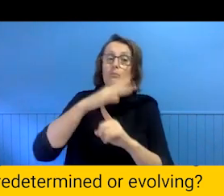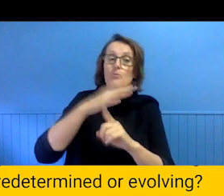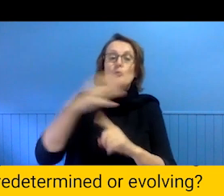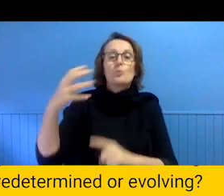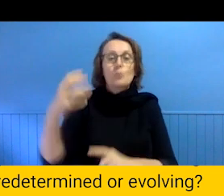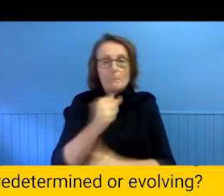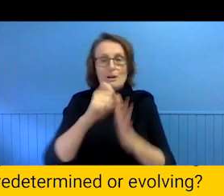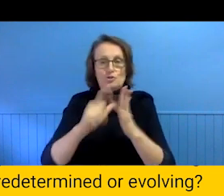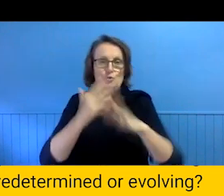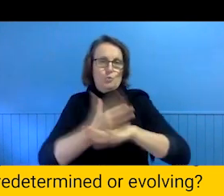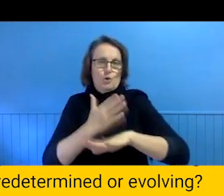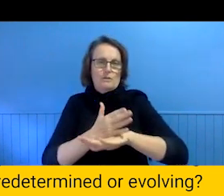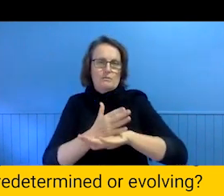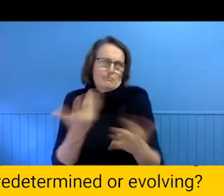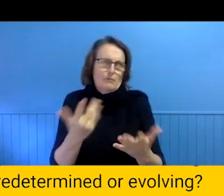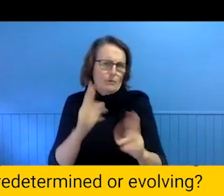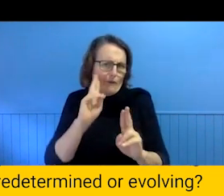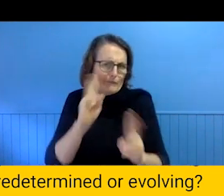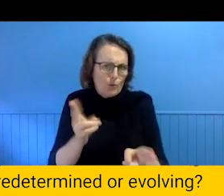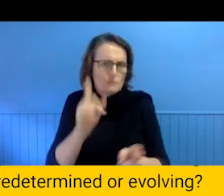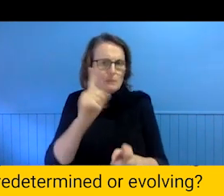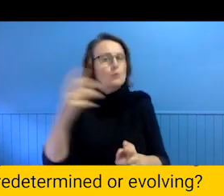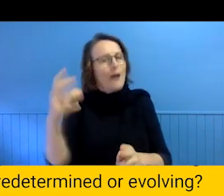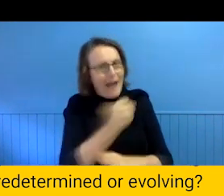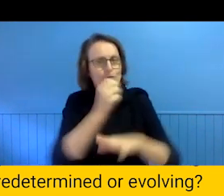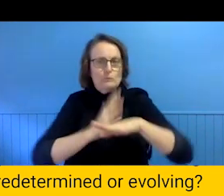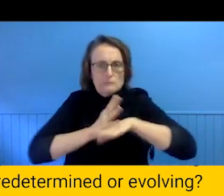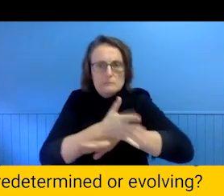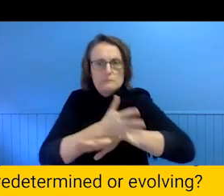It sounds ob, -- it sounds obvious, but you have do do the work. You have to do the work. It is